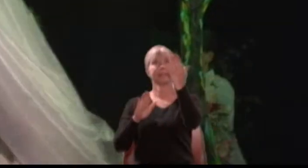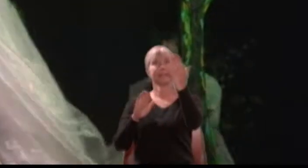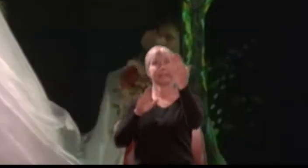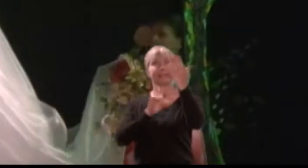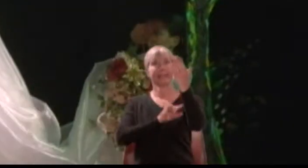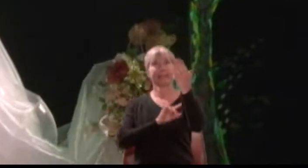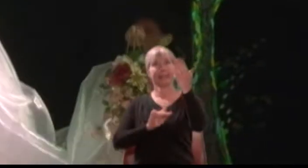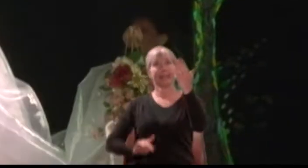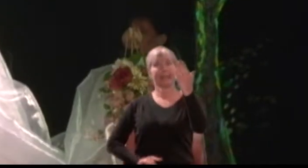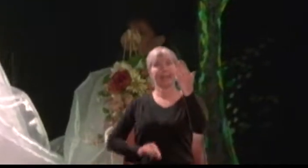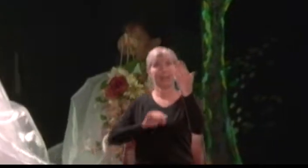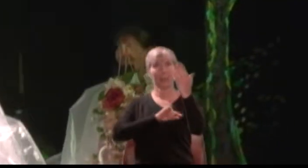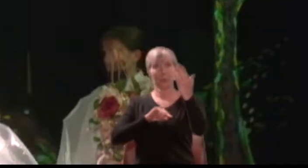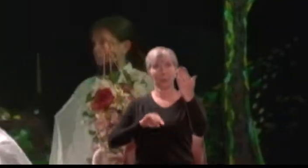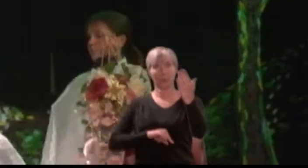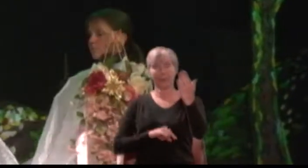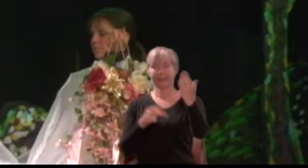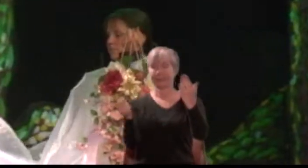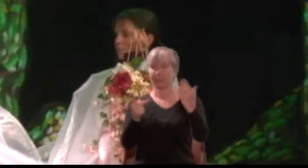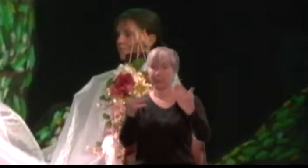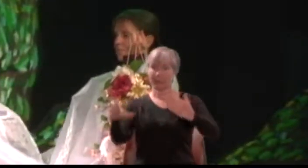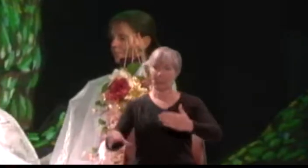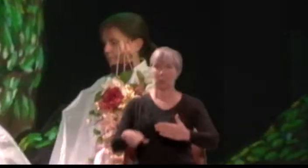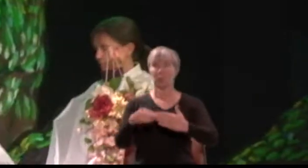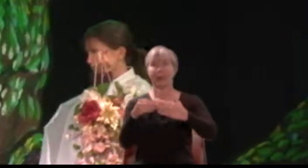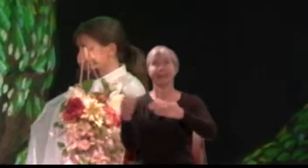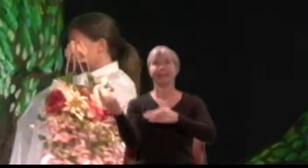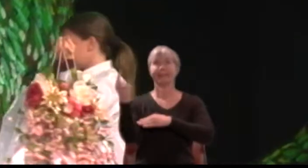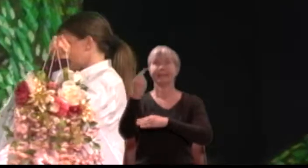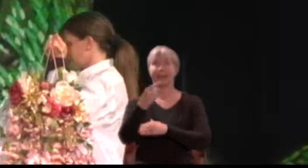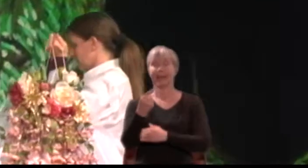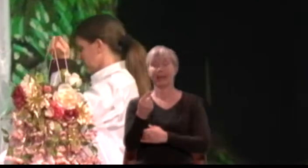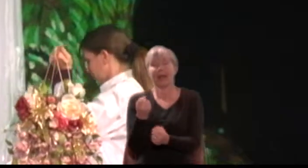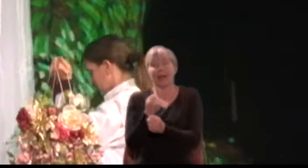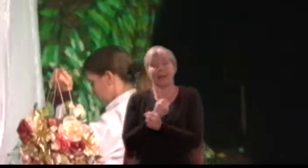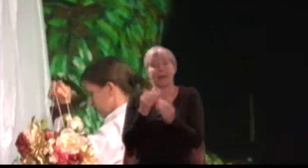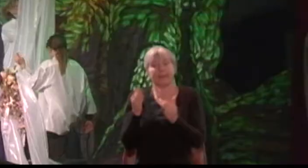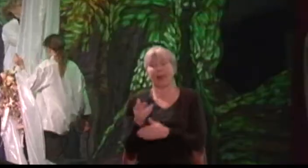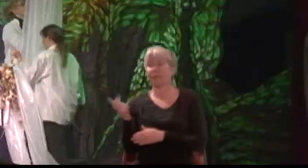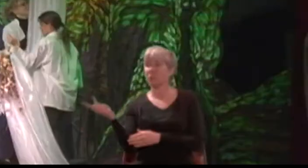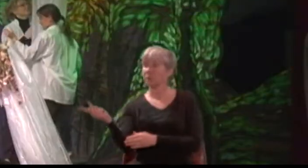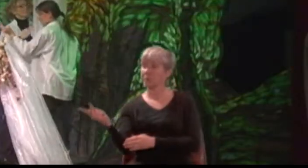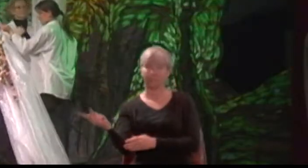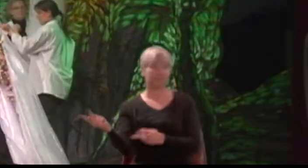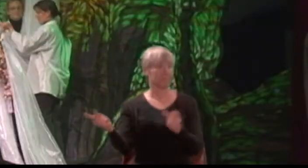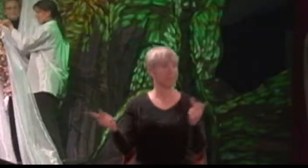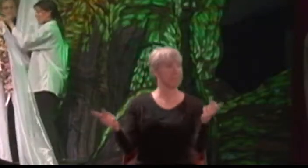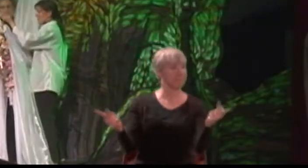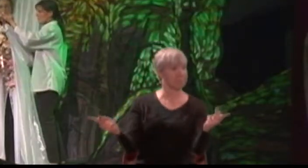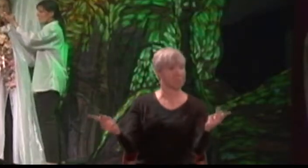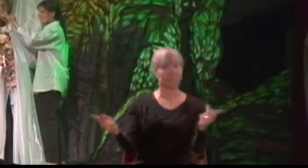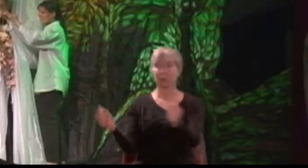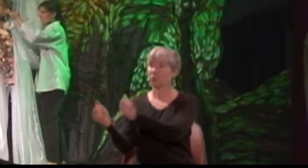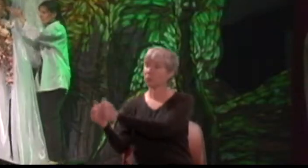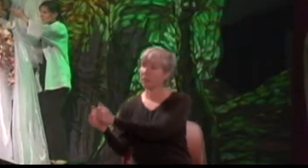The lovers, now reunited with their true partners, join in the marriage celebration.